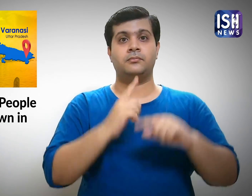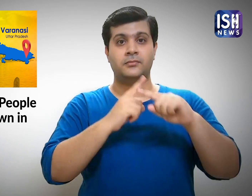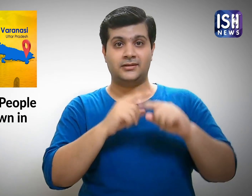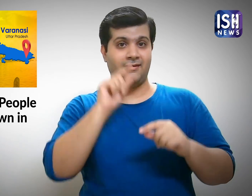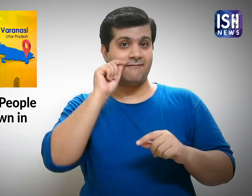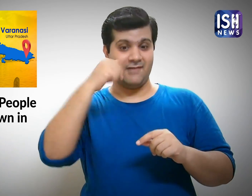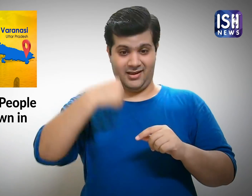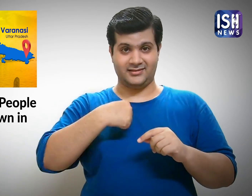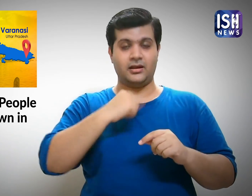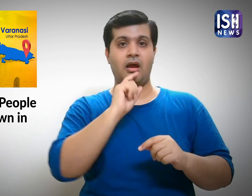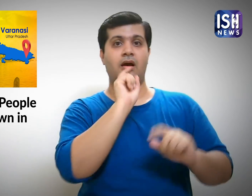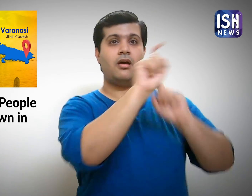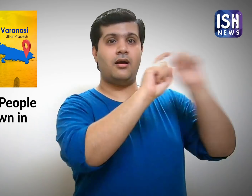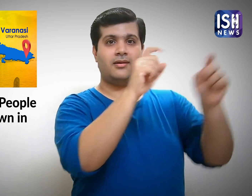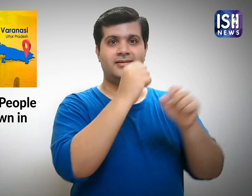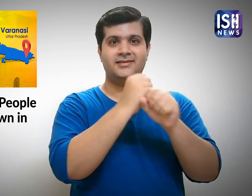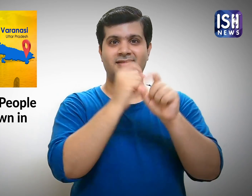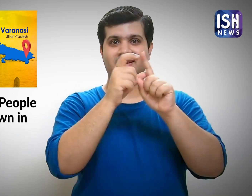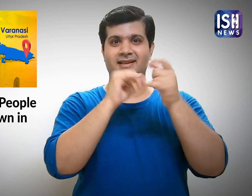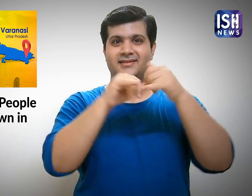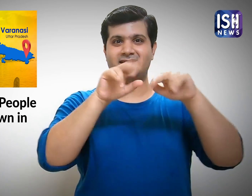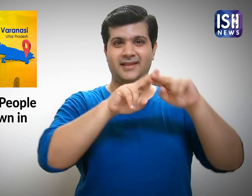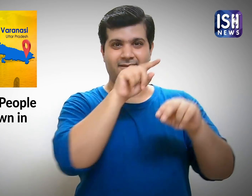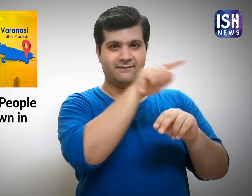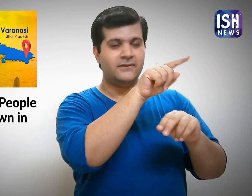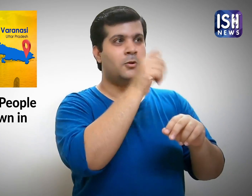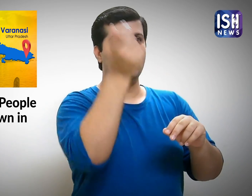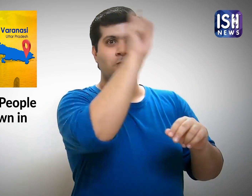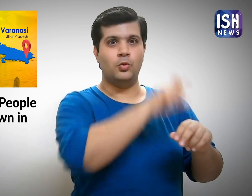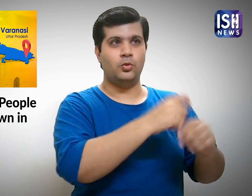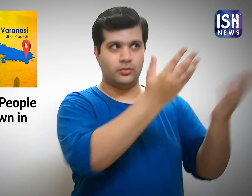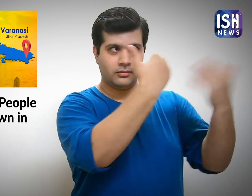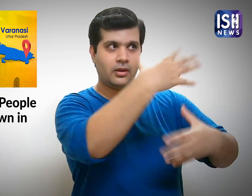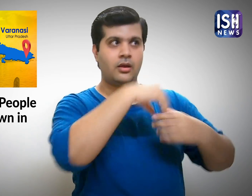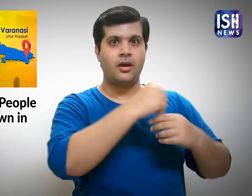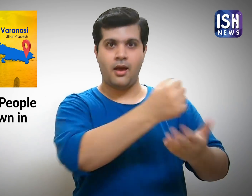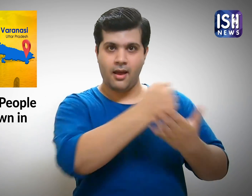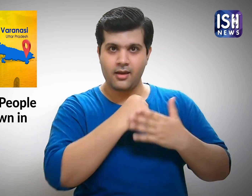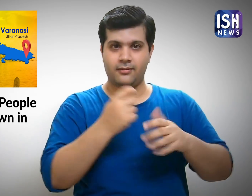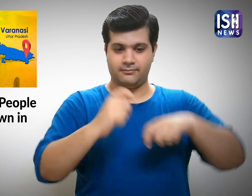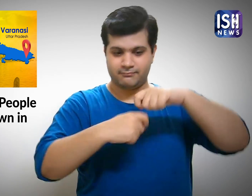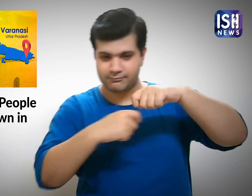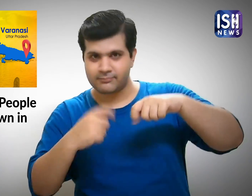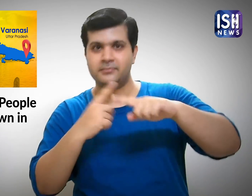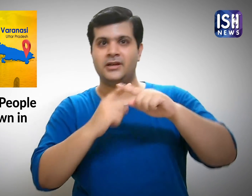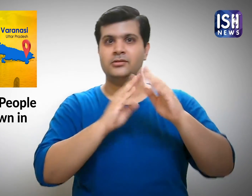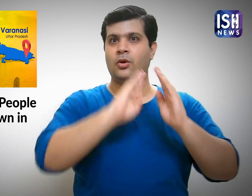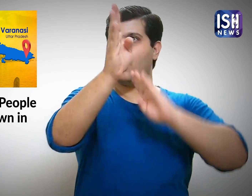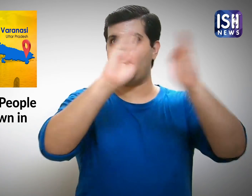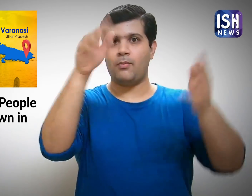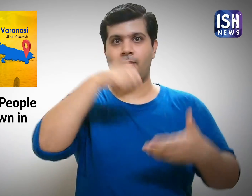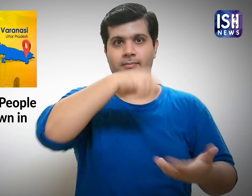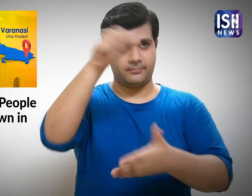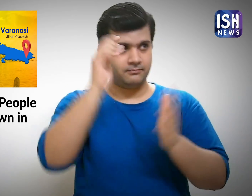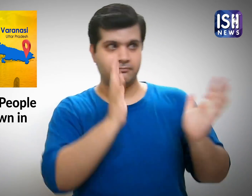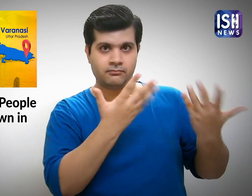Mr Tripathi requested the GDSF Board members to help distribute the food packages.